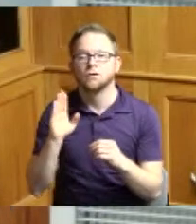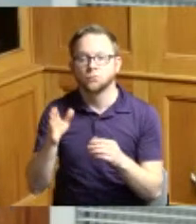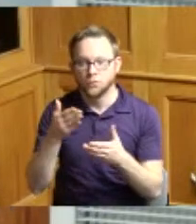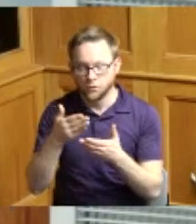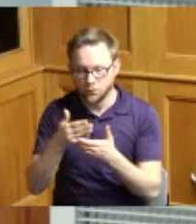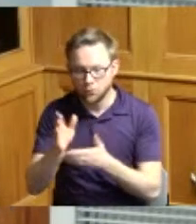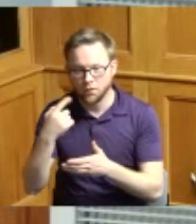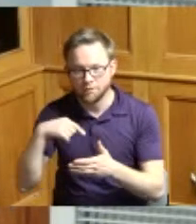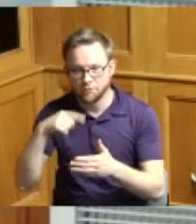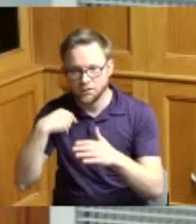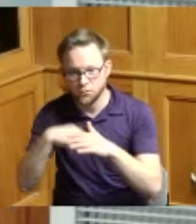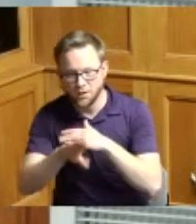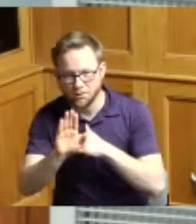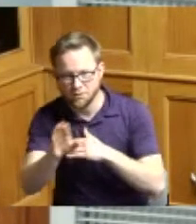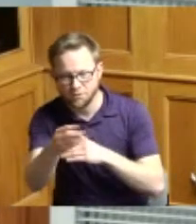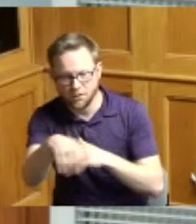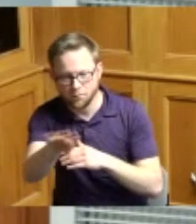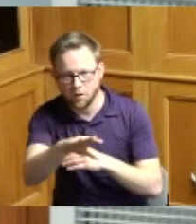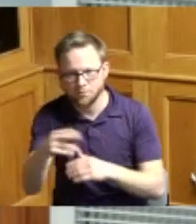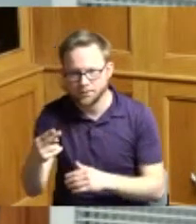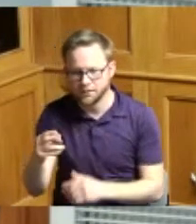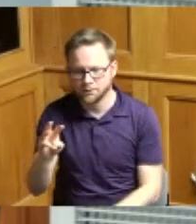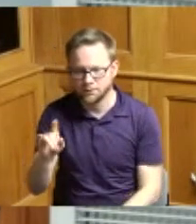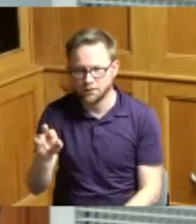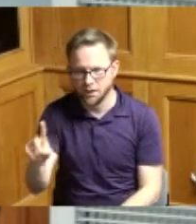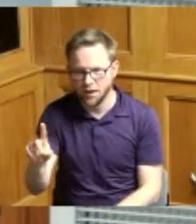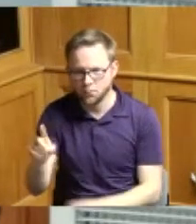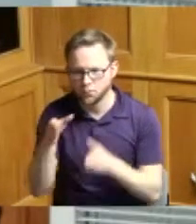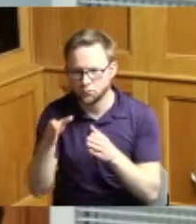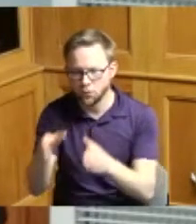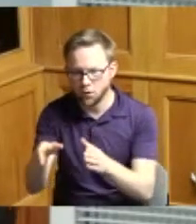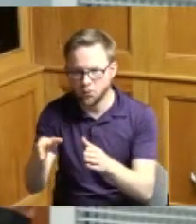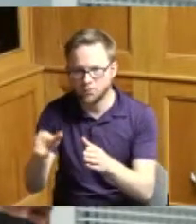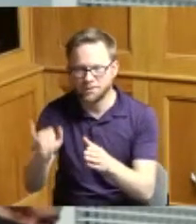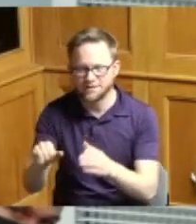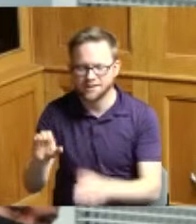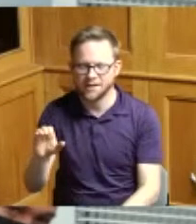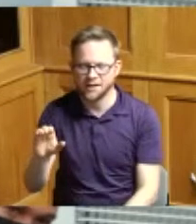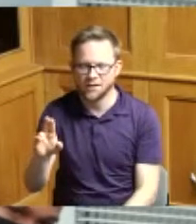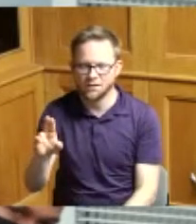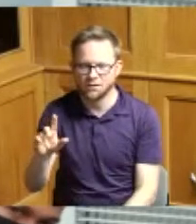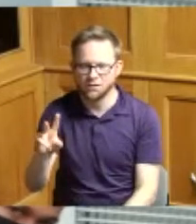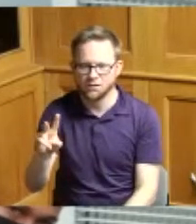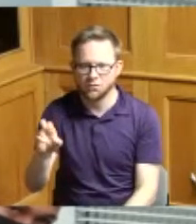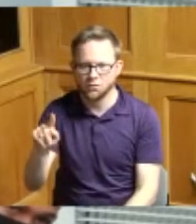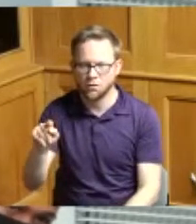for the Howard Road resurfacing and culvert replacement project this is for a standard